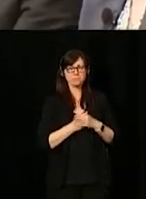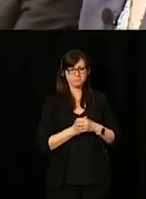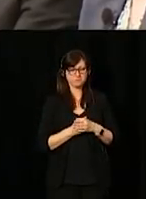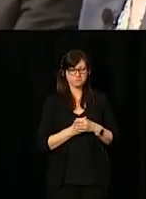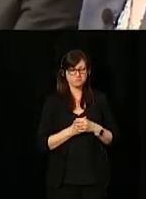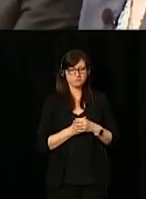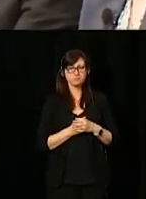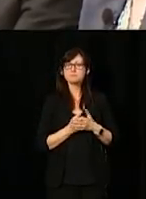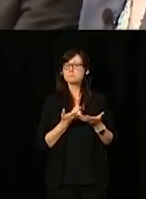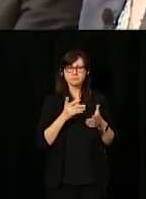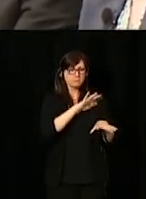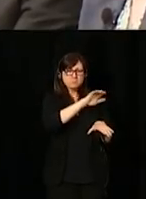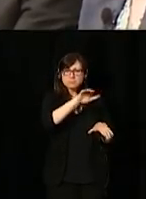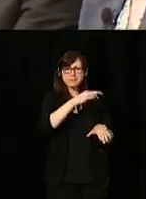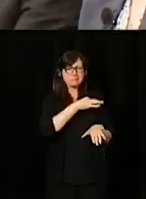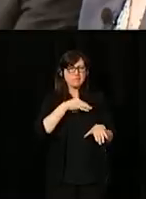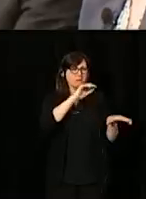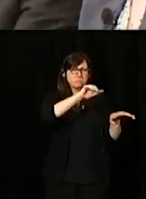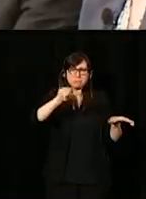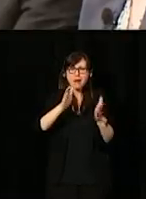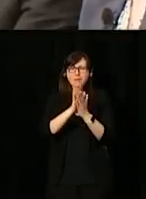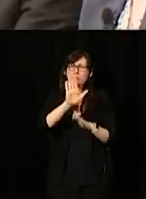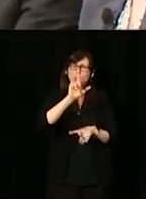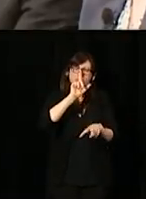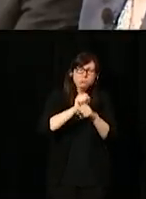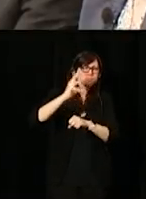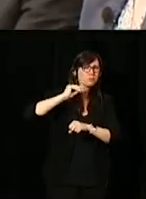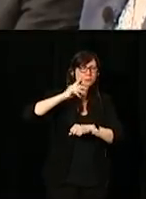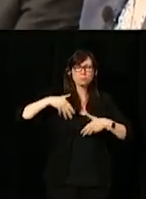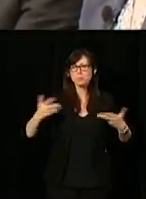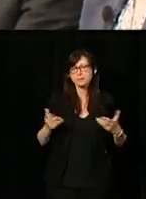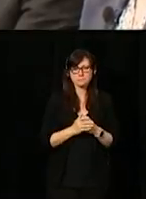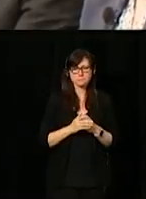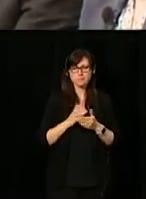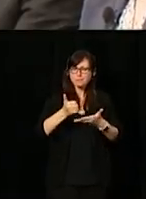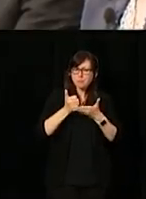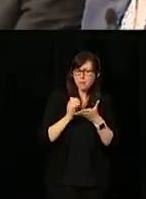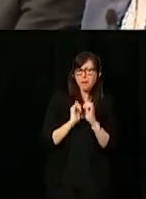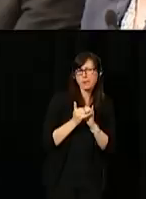[Translator:] The employees tell us what is your reality, what can we do?